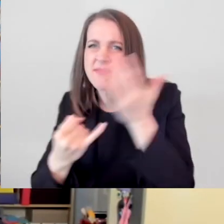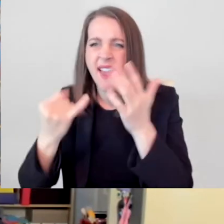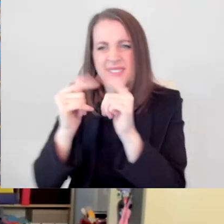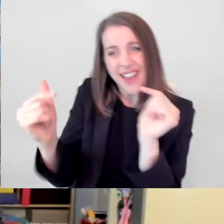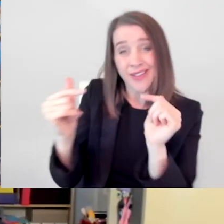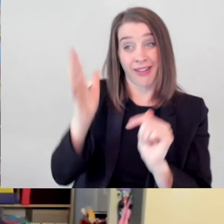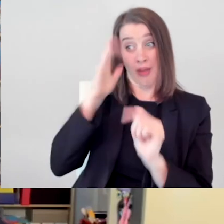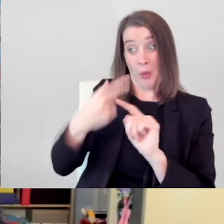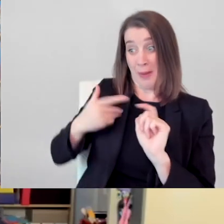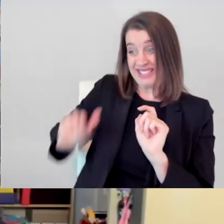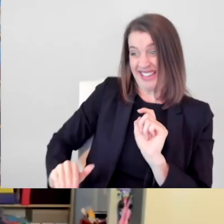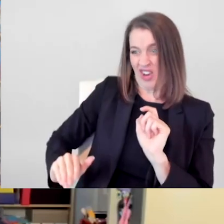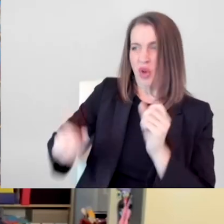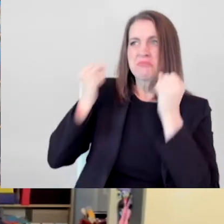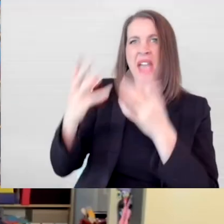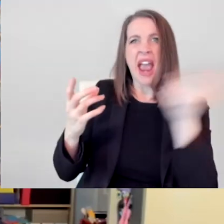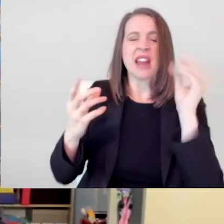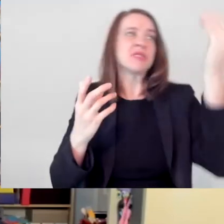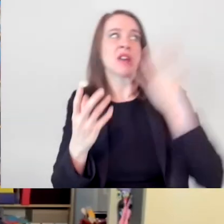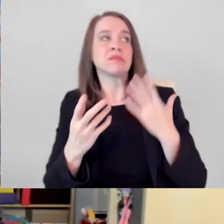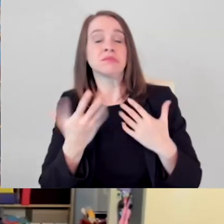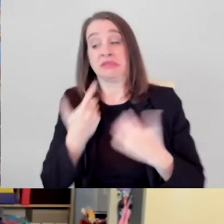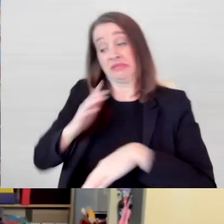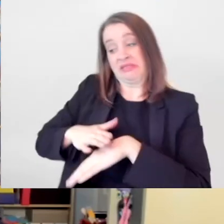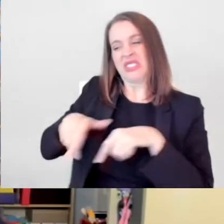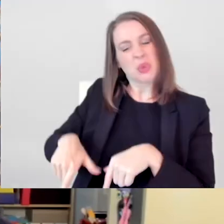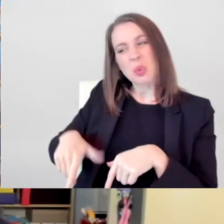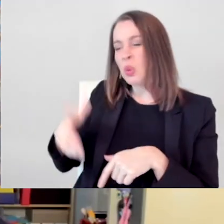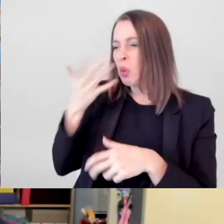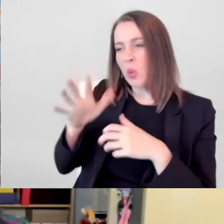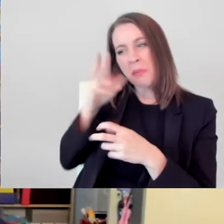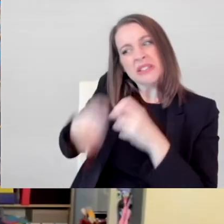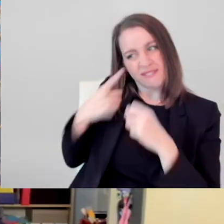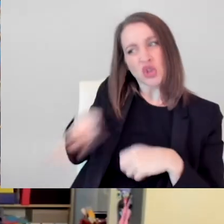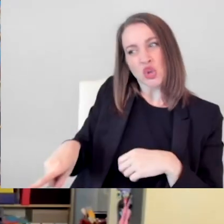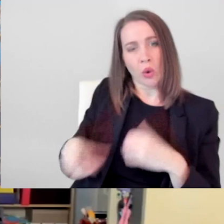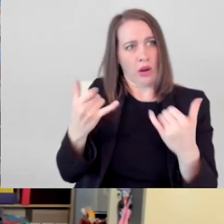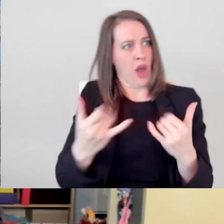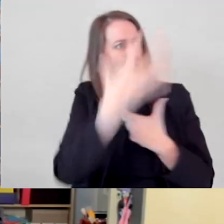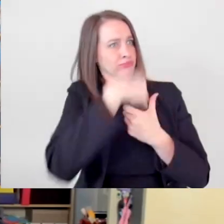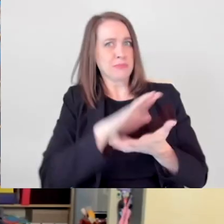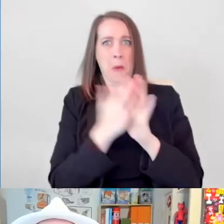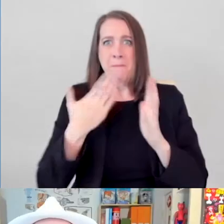So that thing that as a kid I was told was going to be a weakness has turned out to be my strength.